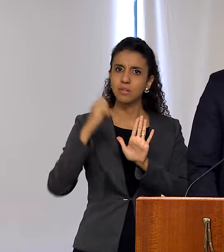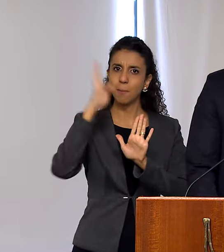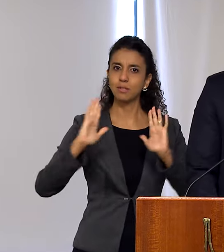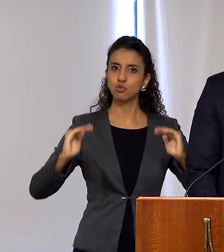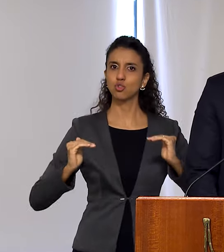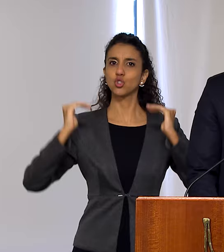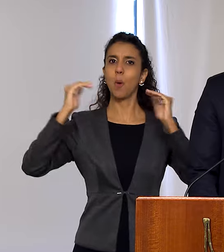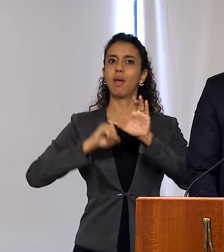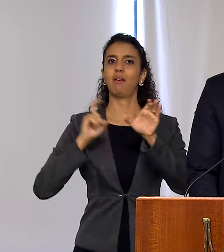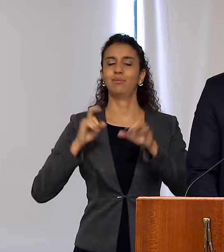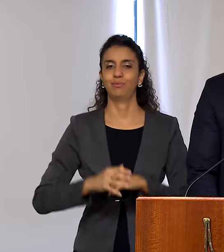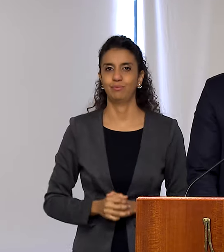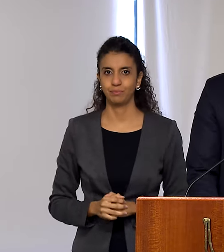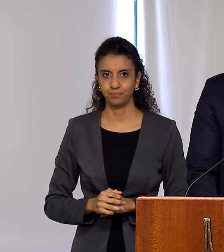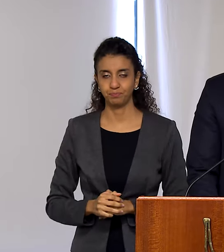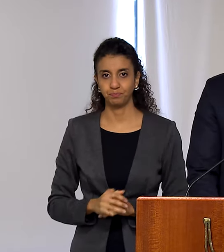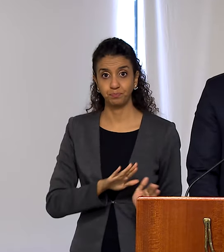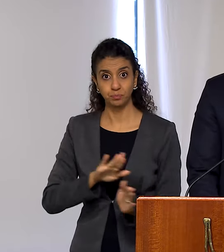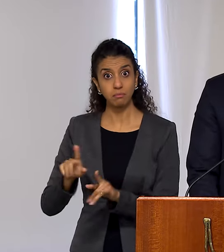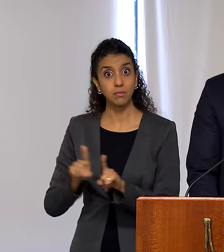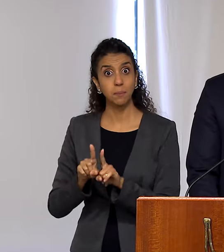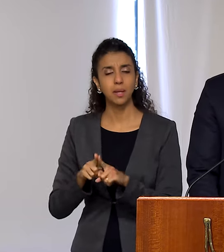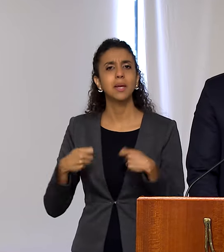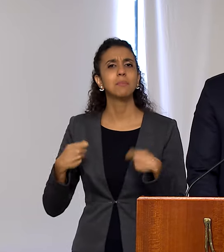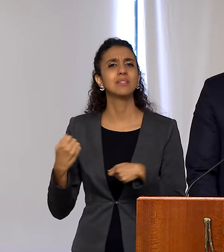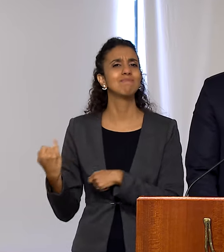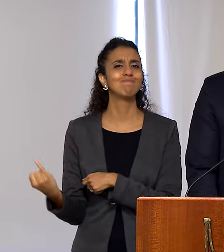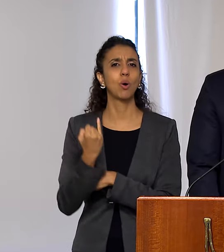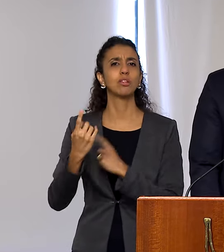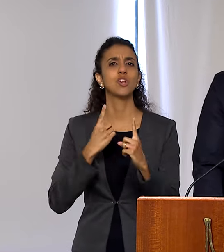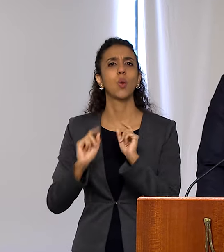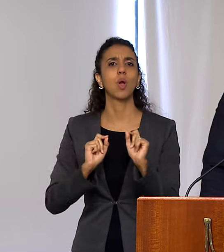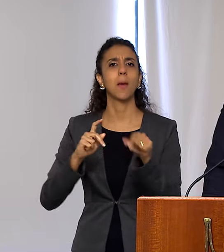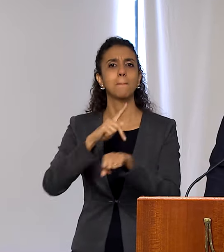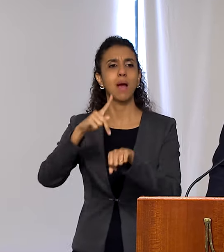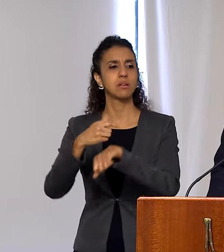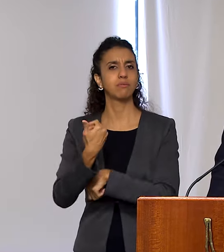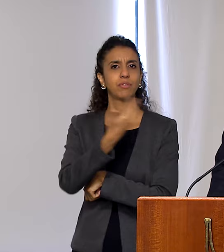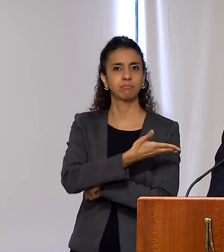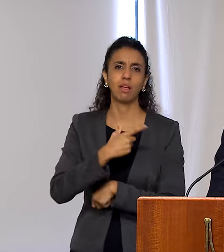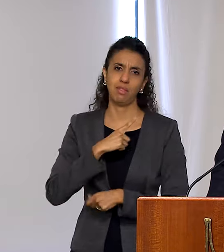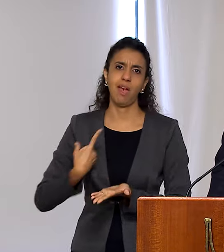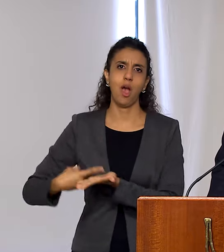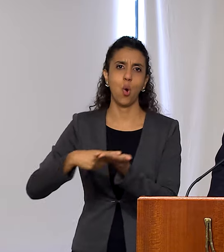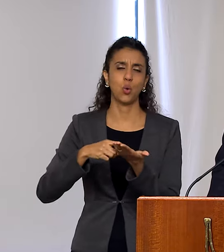Another place where dialogue holds sway is in our neighborhood. Brazil's nuclear agreements with Argentina, for example,